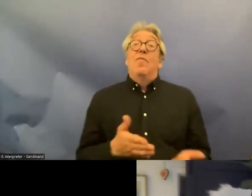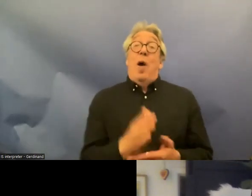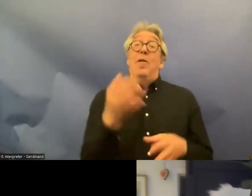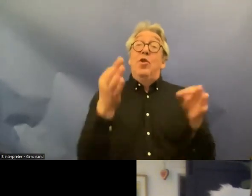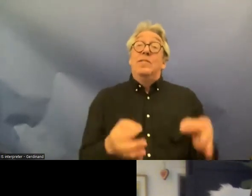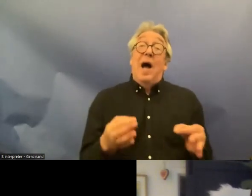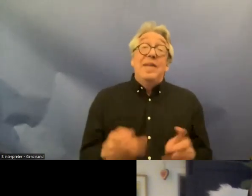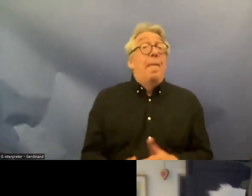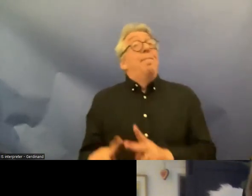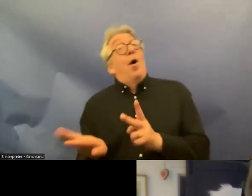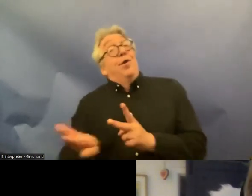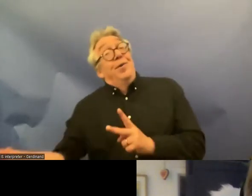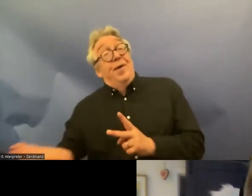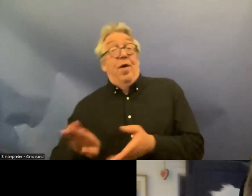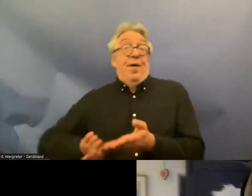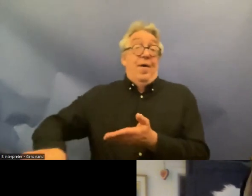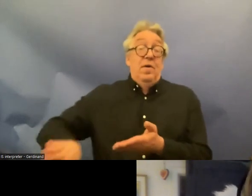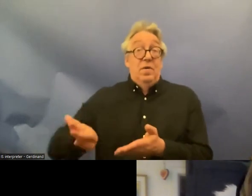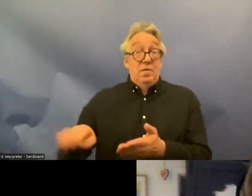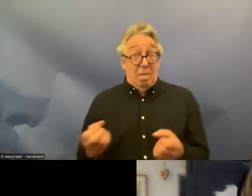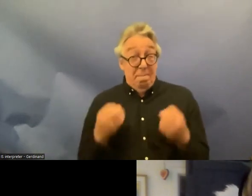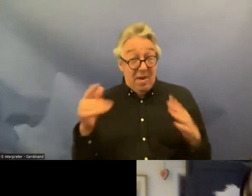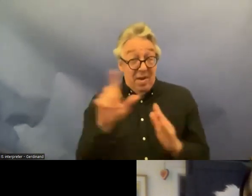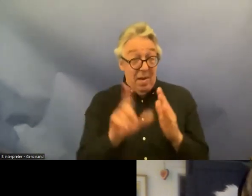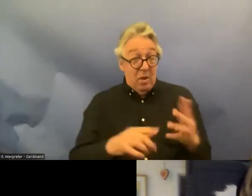is tied into so many legal structures and also beliefs and people's